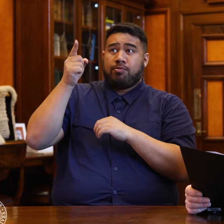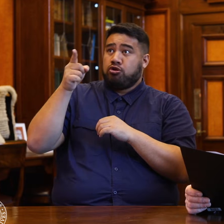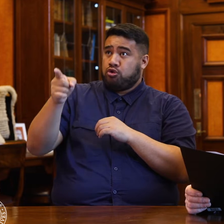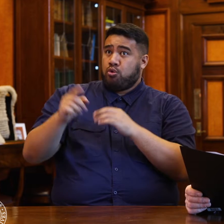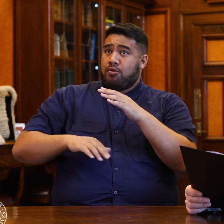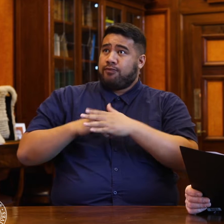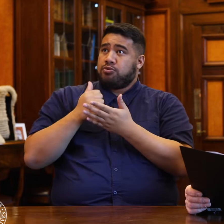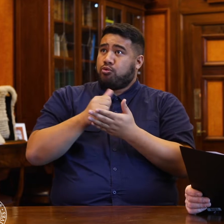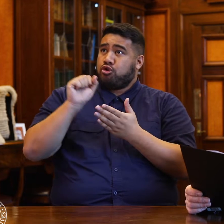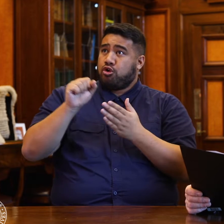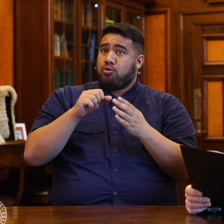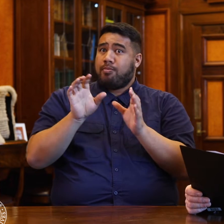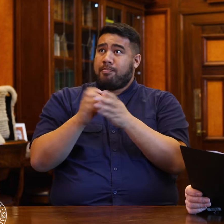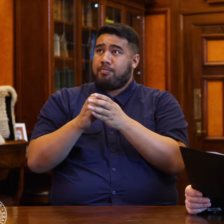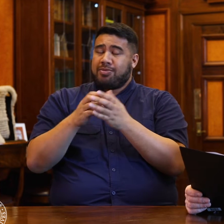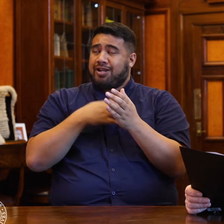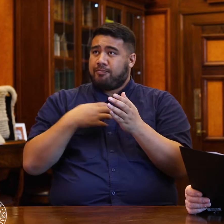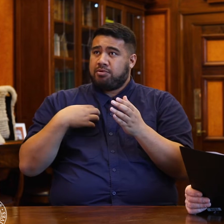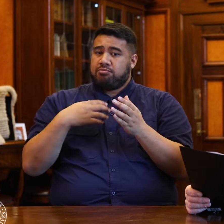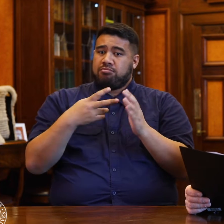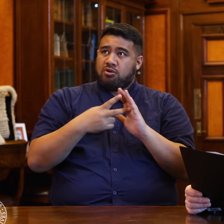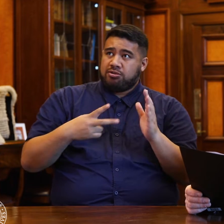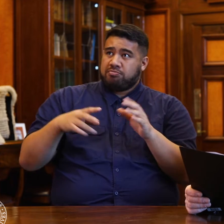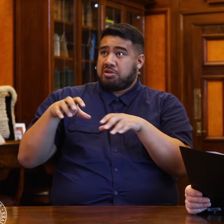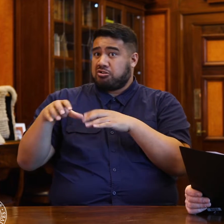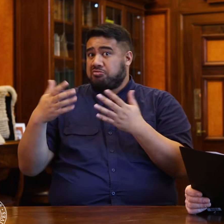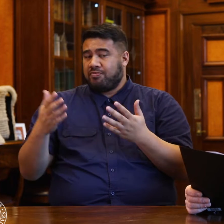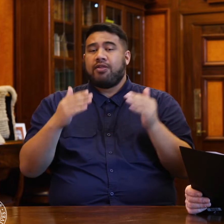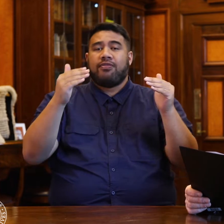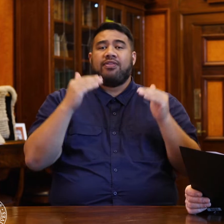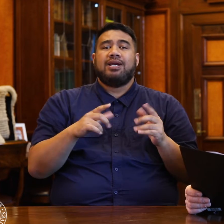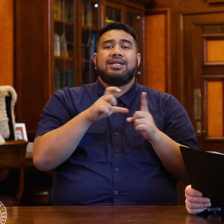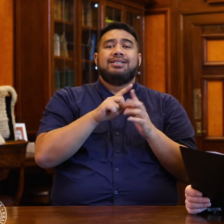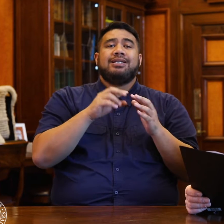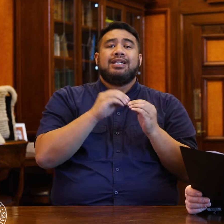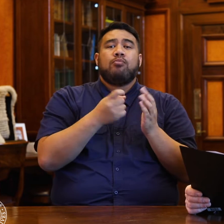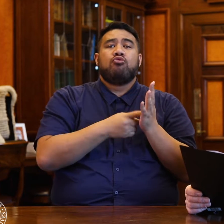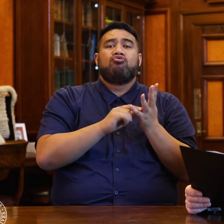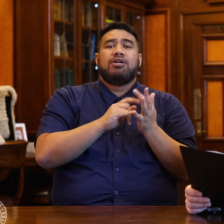Deborah Russell , though, will lead it with reports on the costs of living, a question